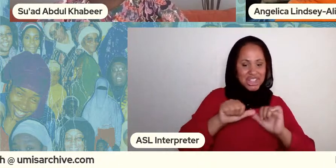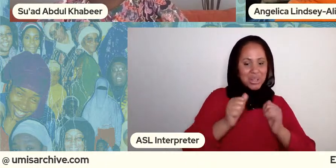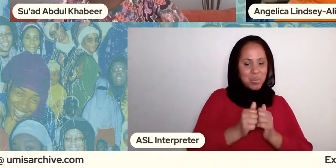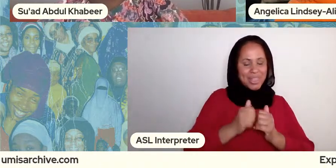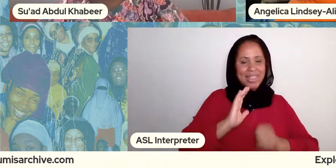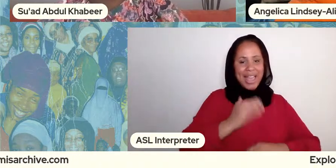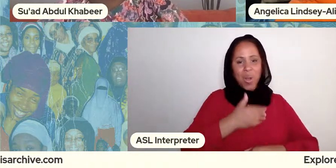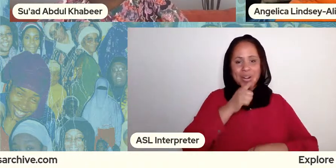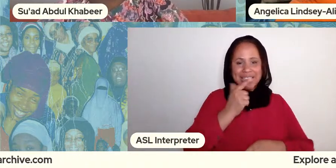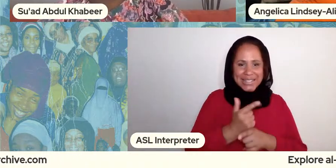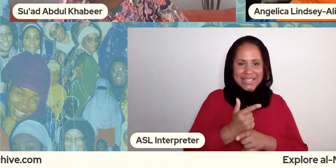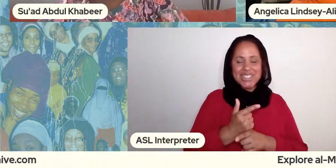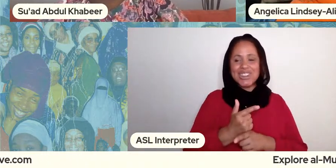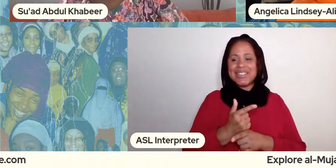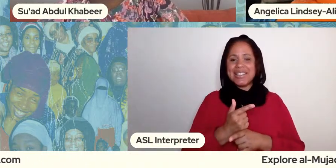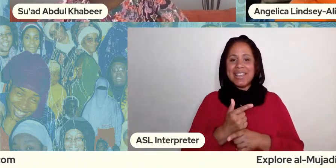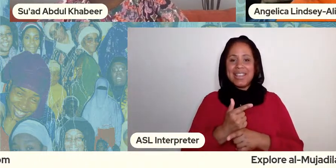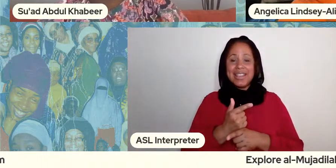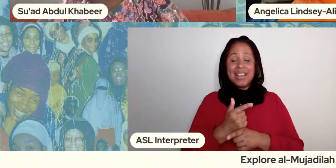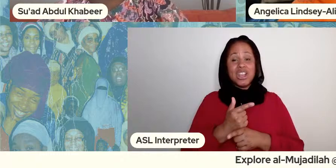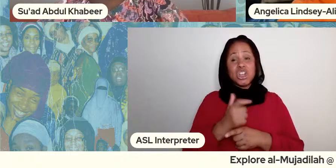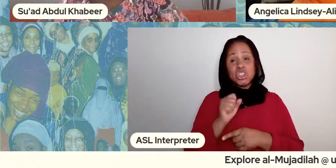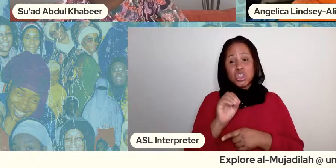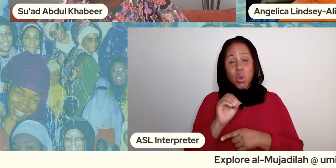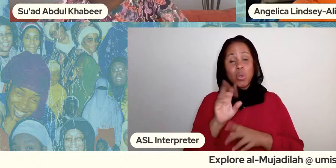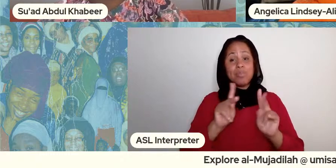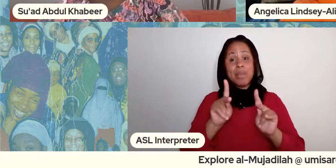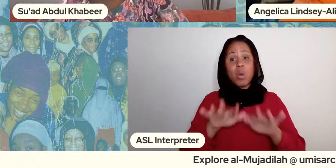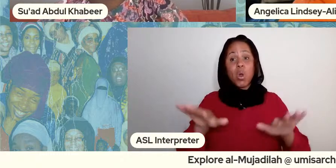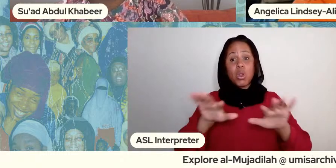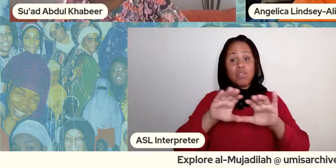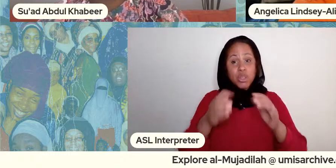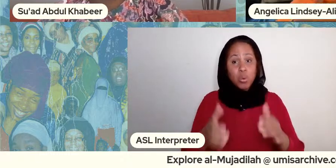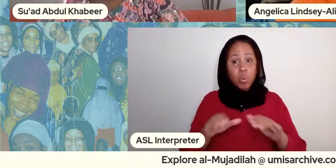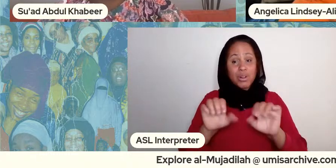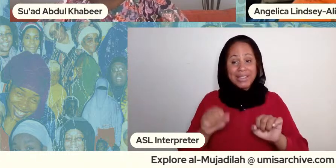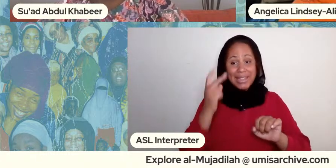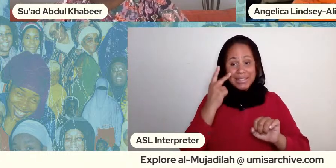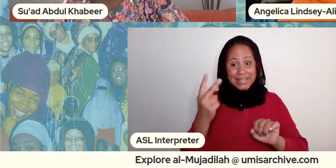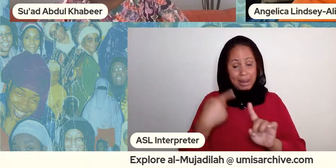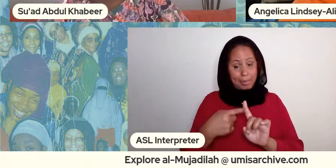not just for the world to see but so that we can remember we can remember our fitrah and i think